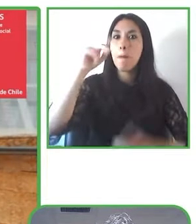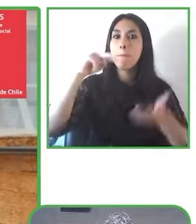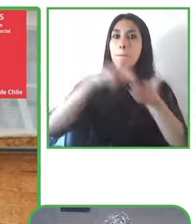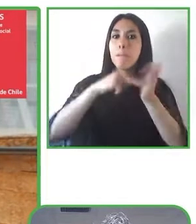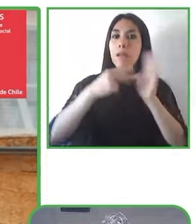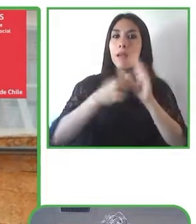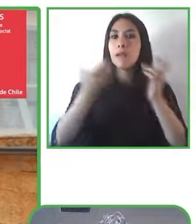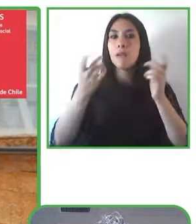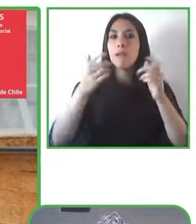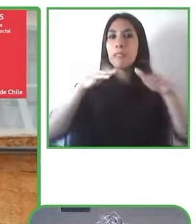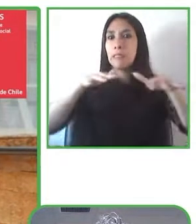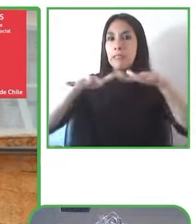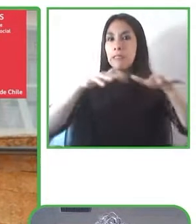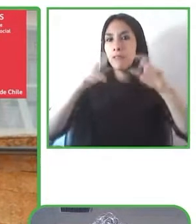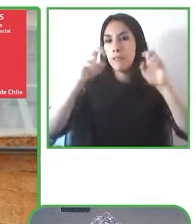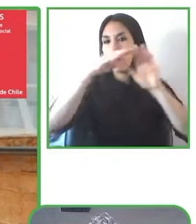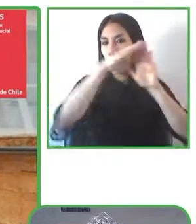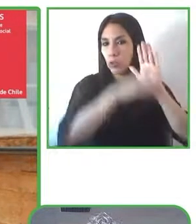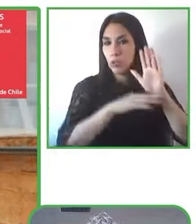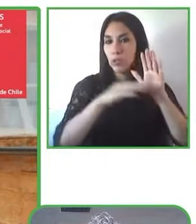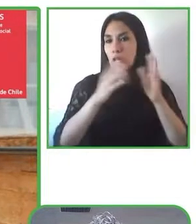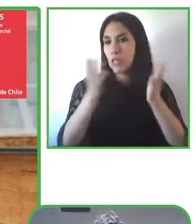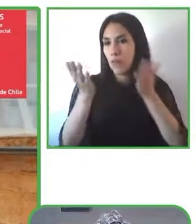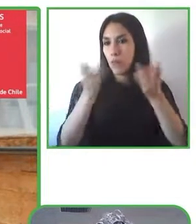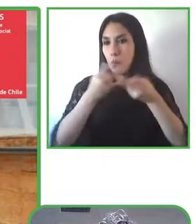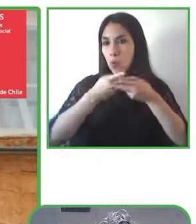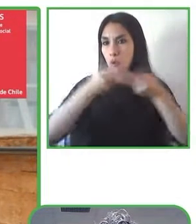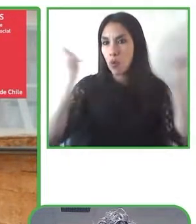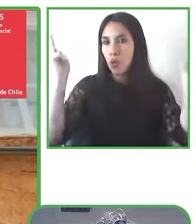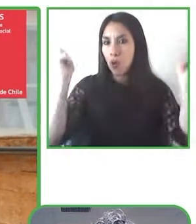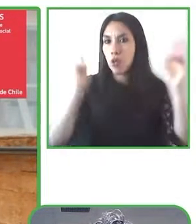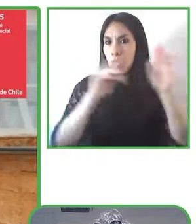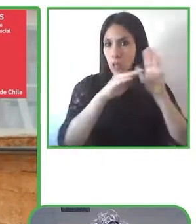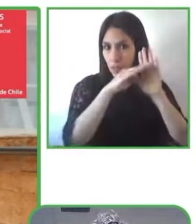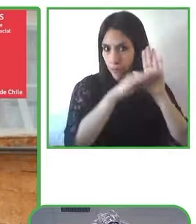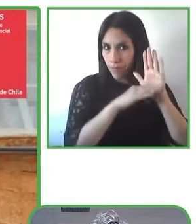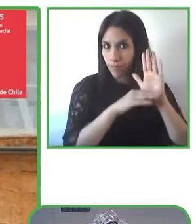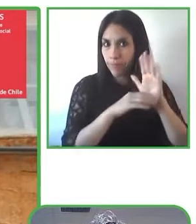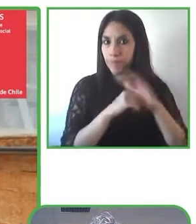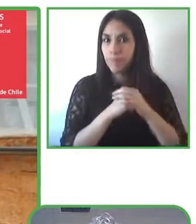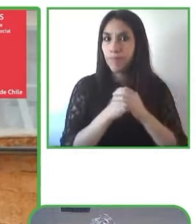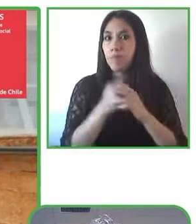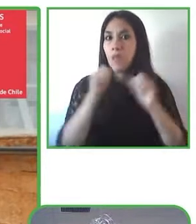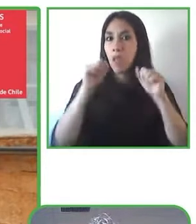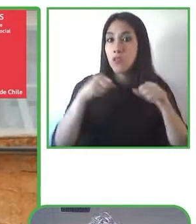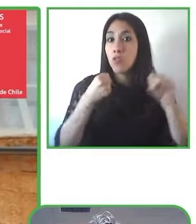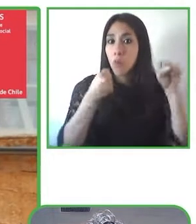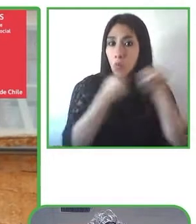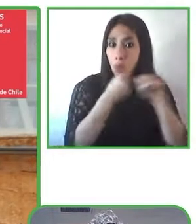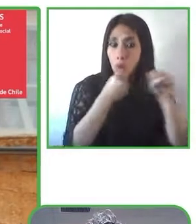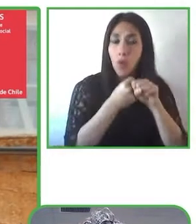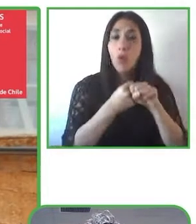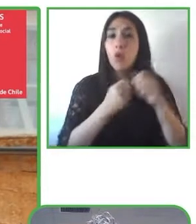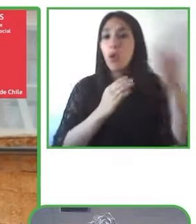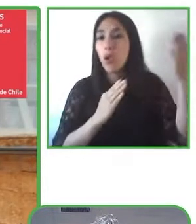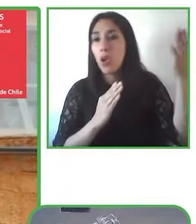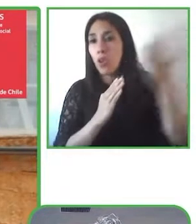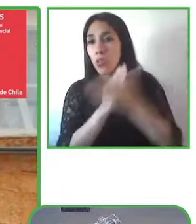20.422 the national law on disability whose objective is to coordinate the state for the